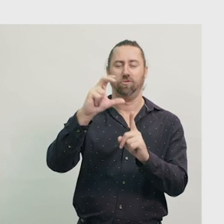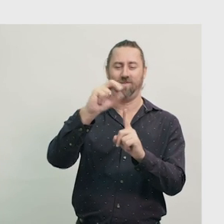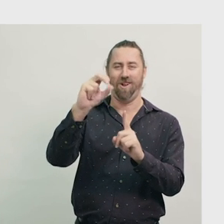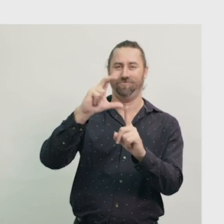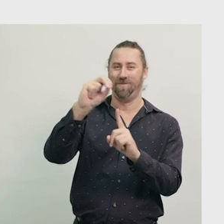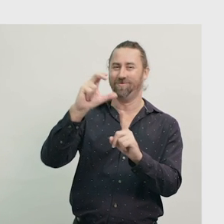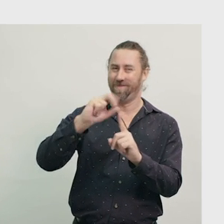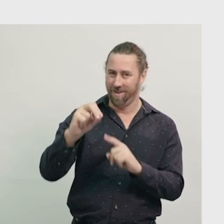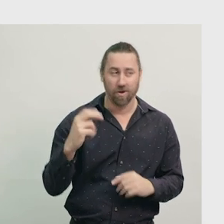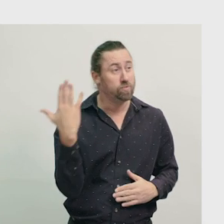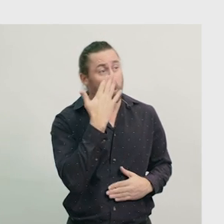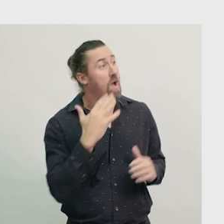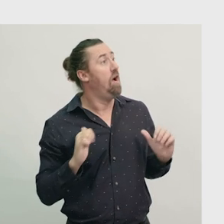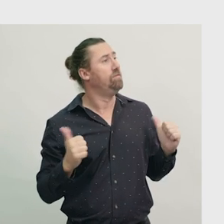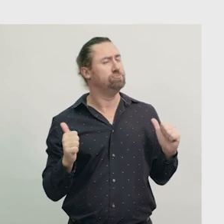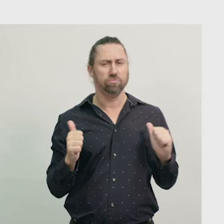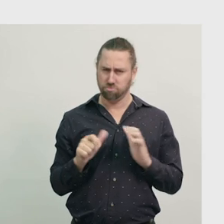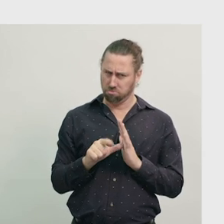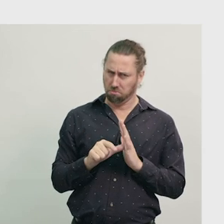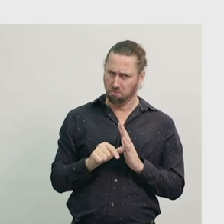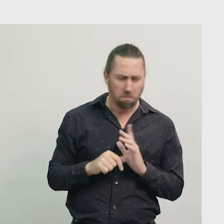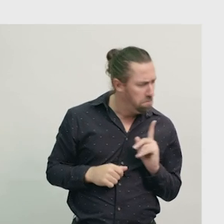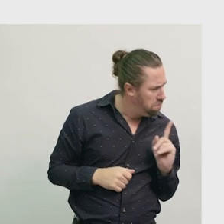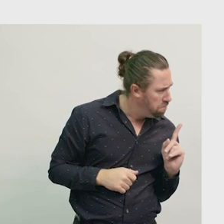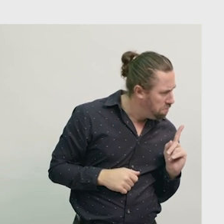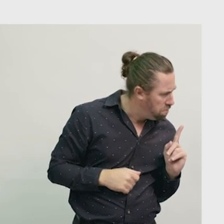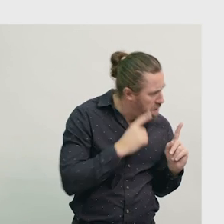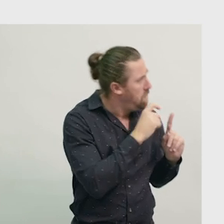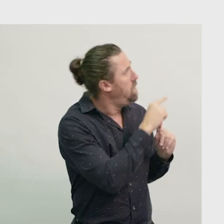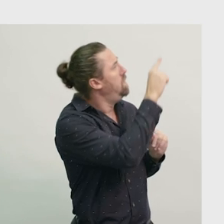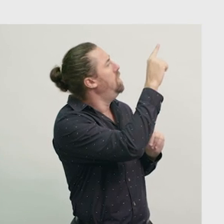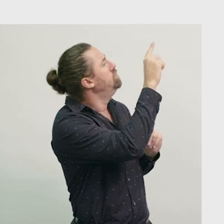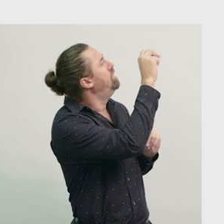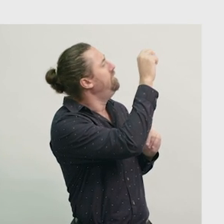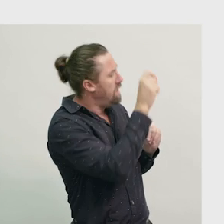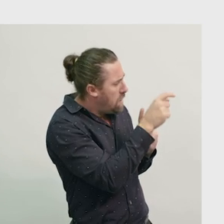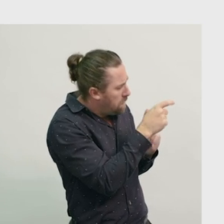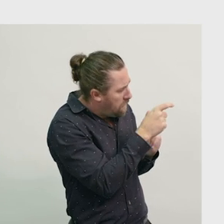What time did school finish? On this clock, the long hand is on the 12, and the short hand is on the 3.